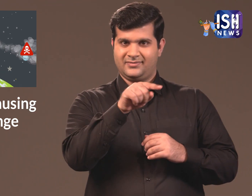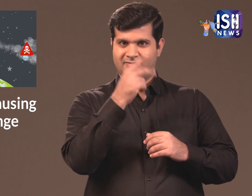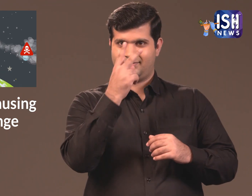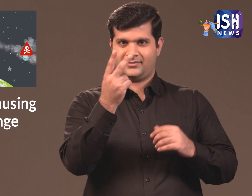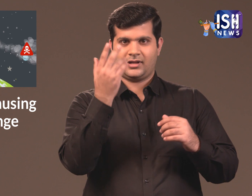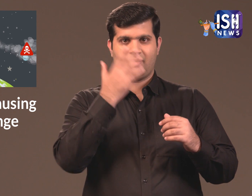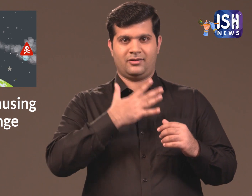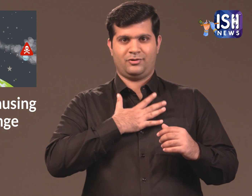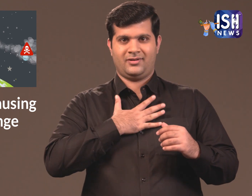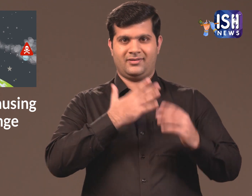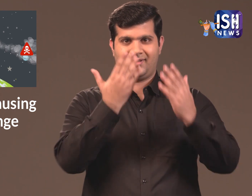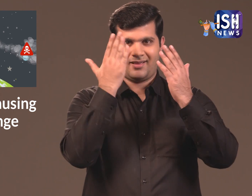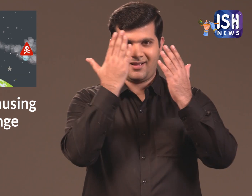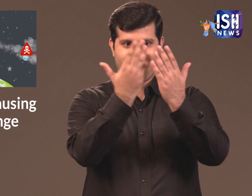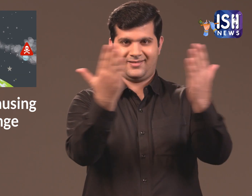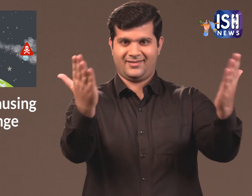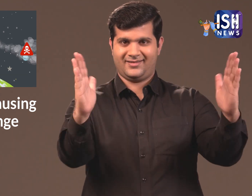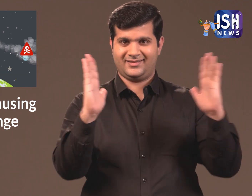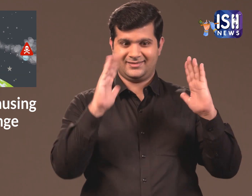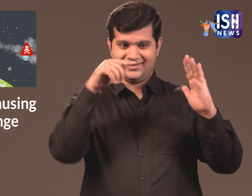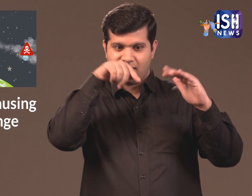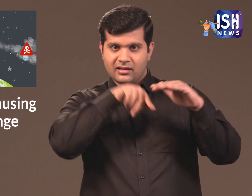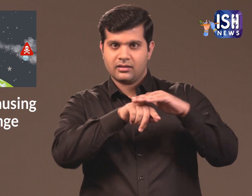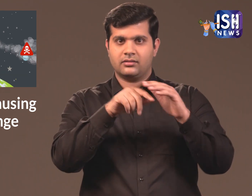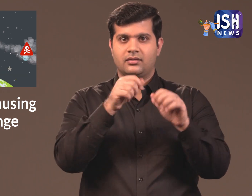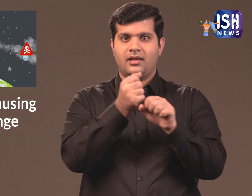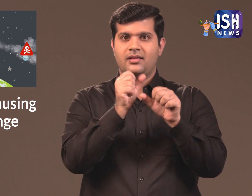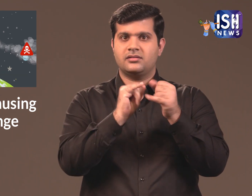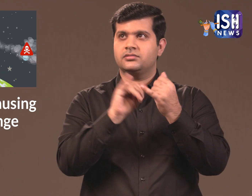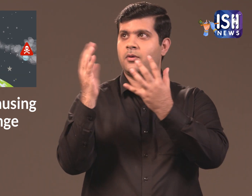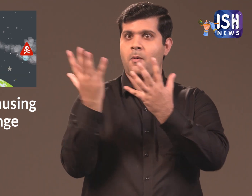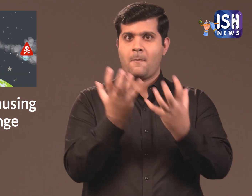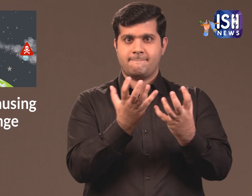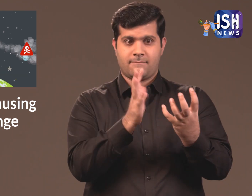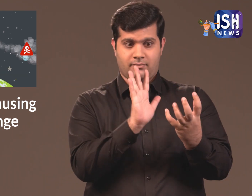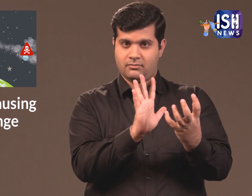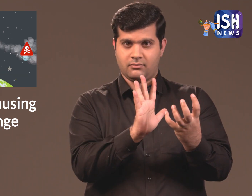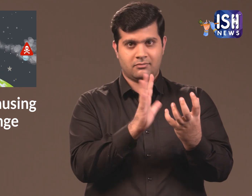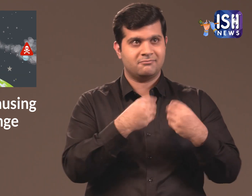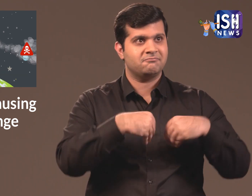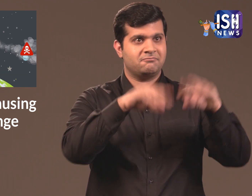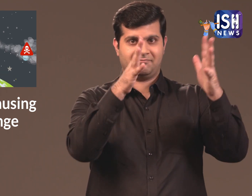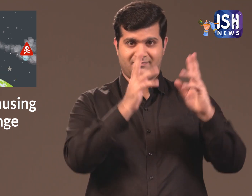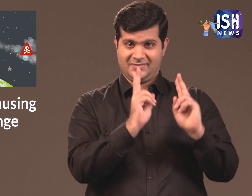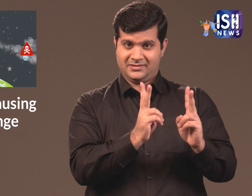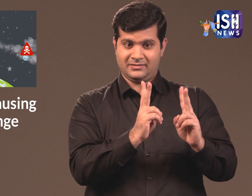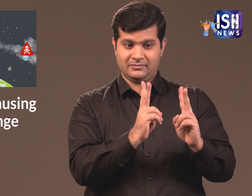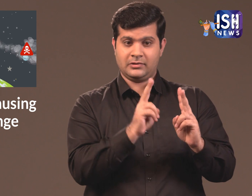Just like how the Greenhouse gases absorb the sun's heat and keep the temperature constant,